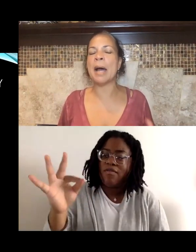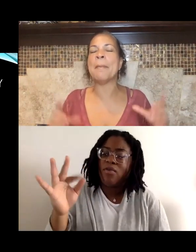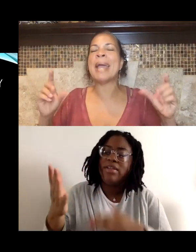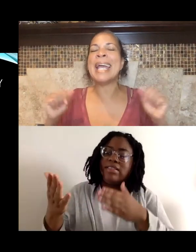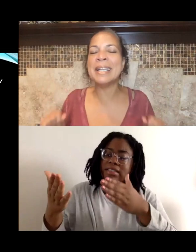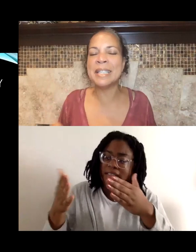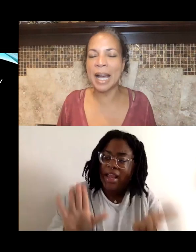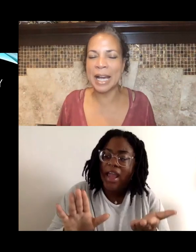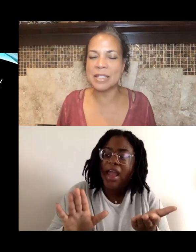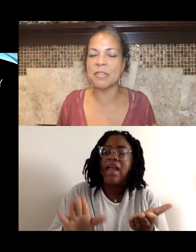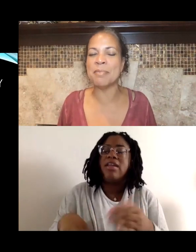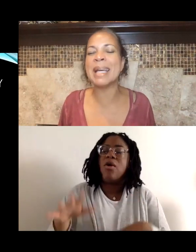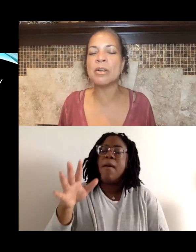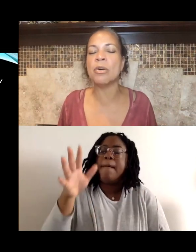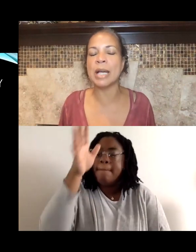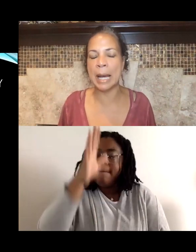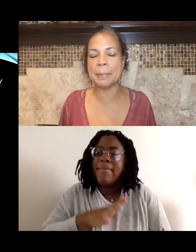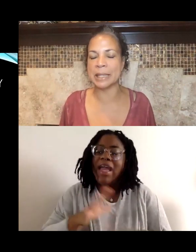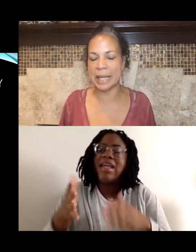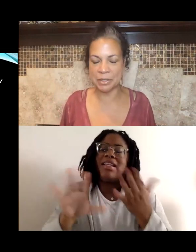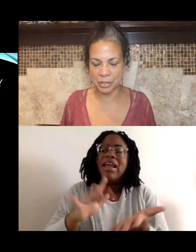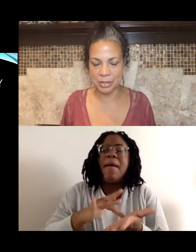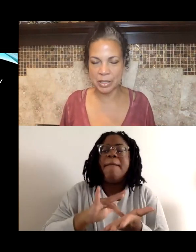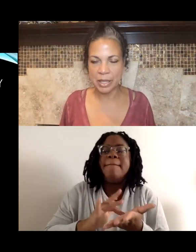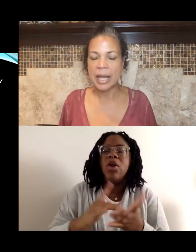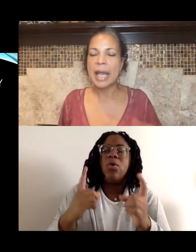a man dies of medical complications.